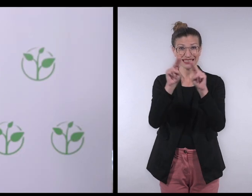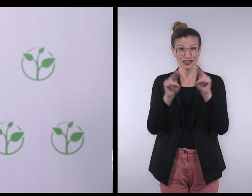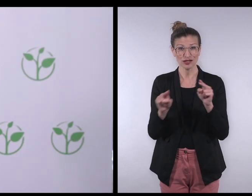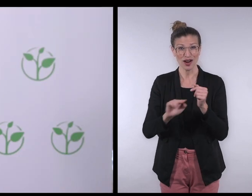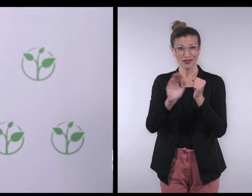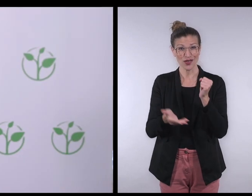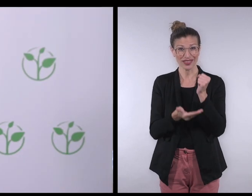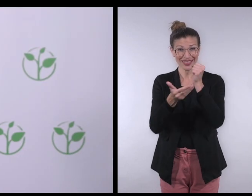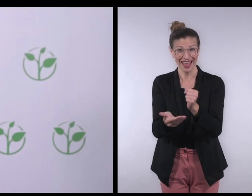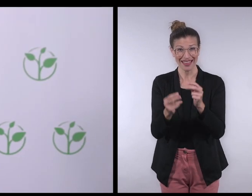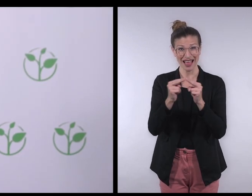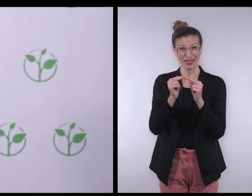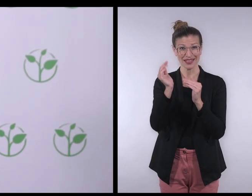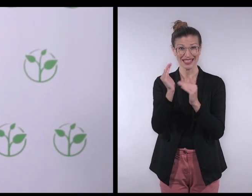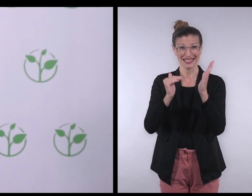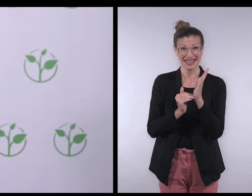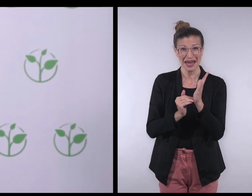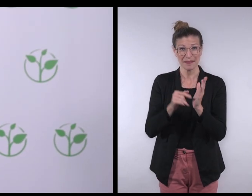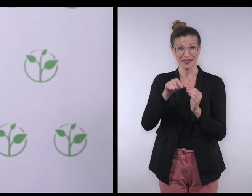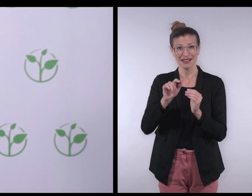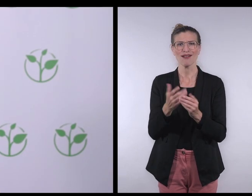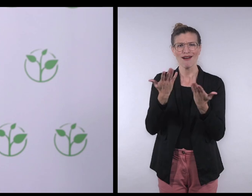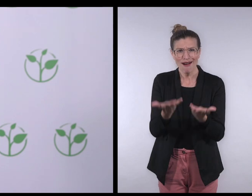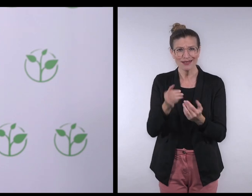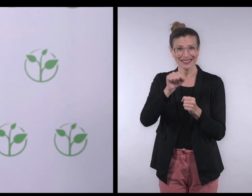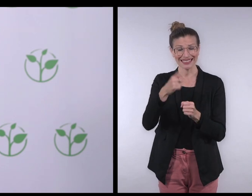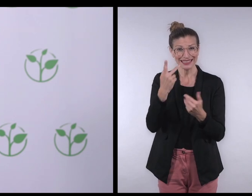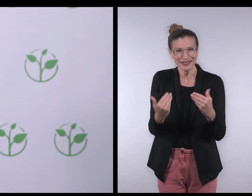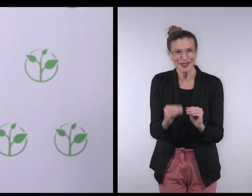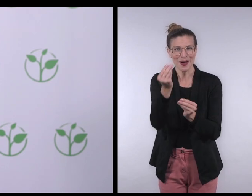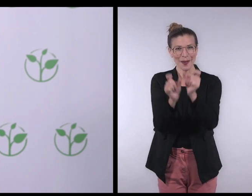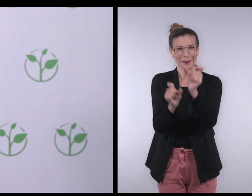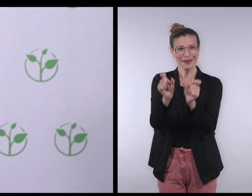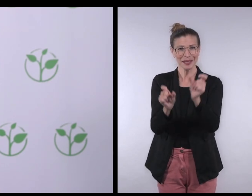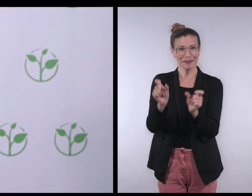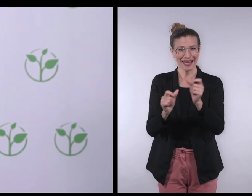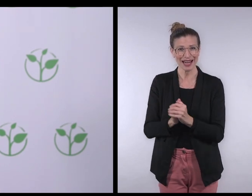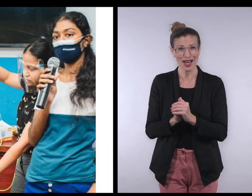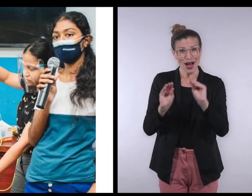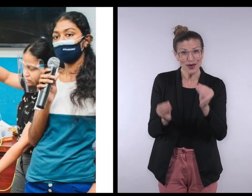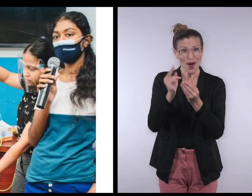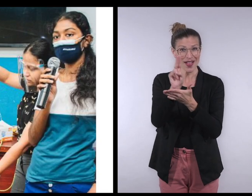the International Foundation for Electoral Systems. An ideal candidate for the course is a young person.